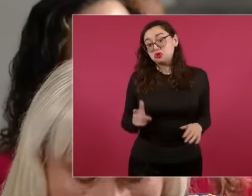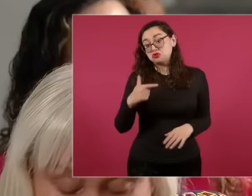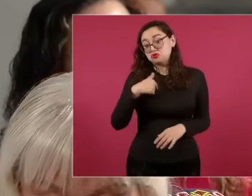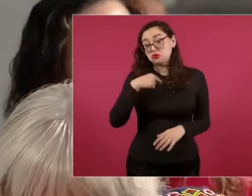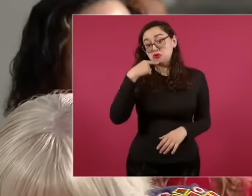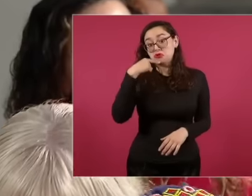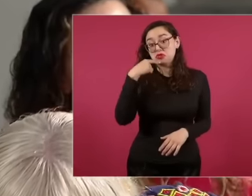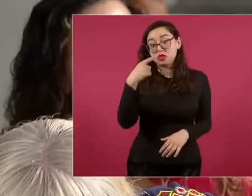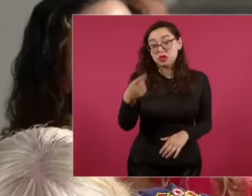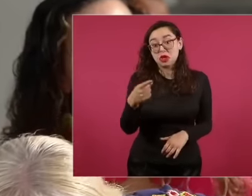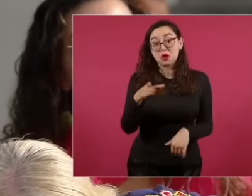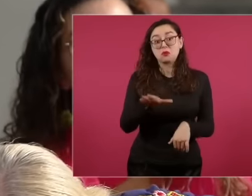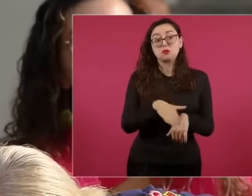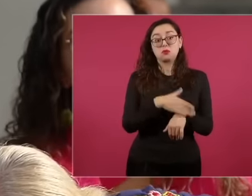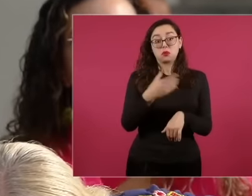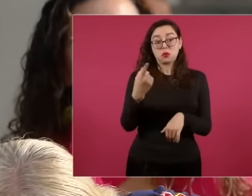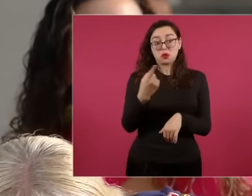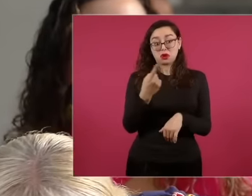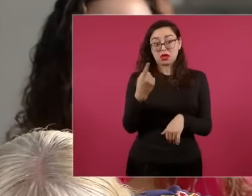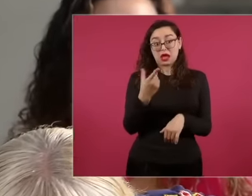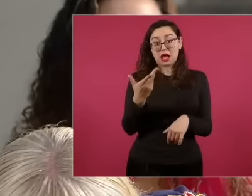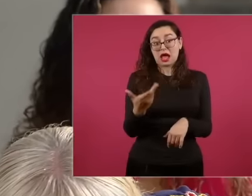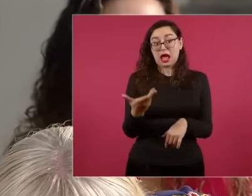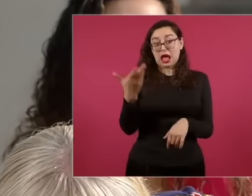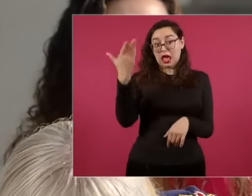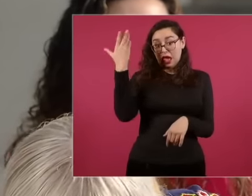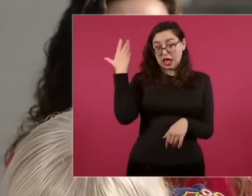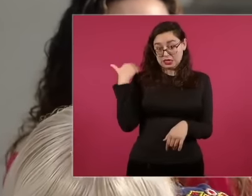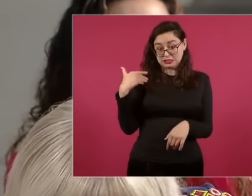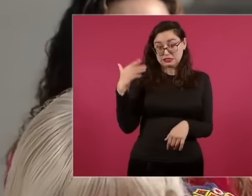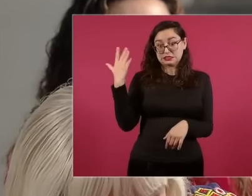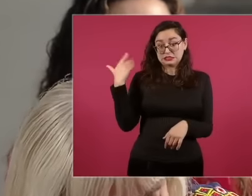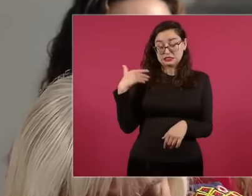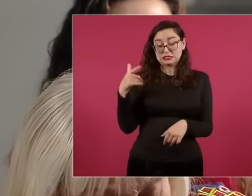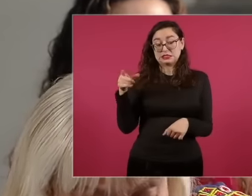talk on the day of the report with some people who came to fire him